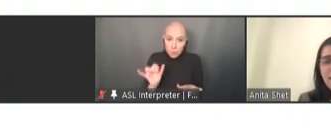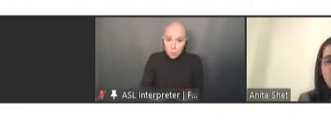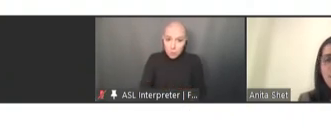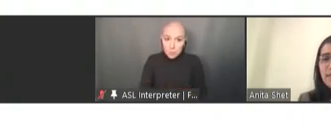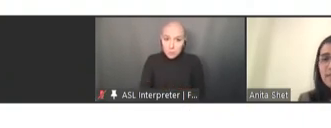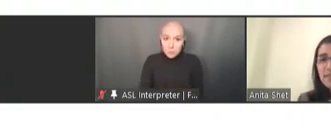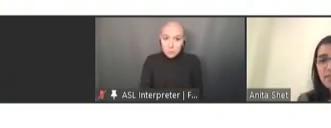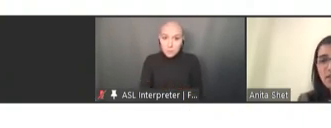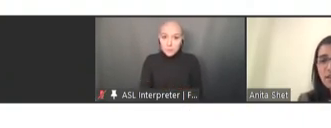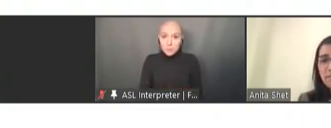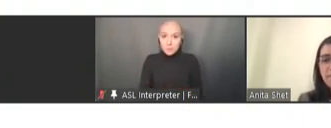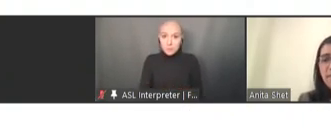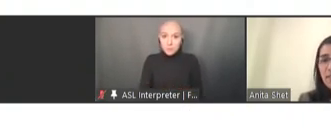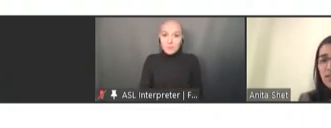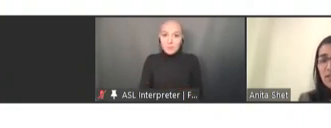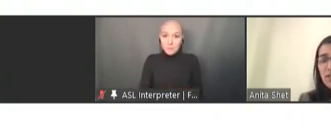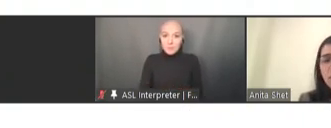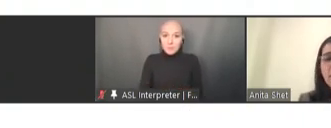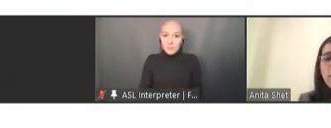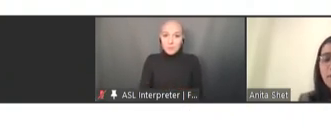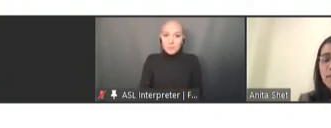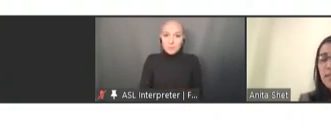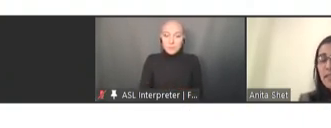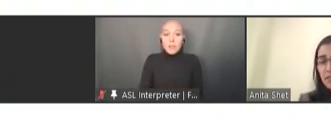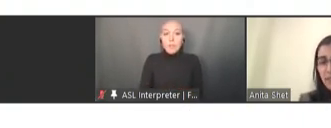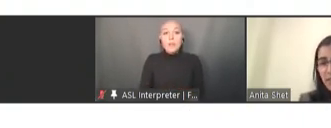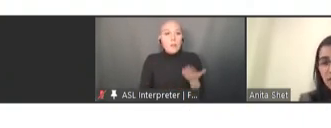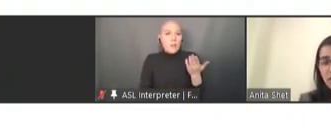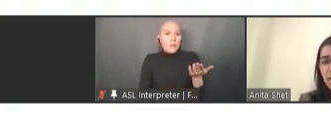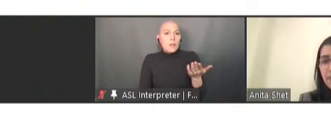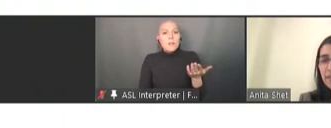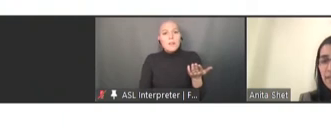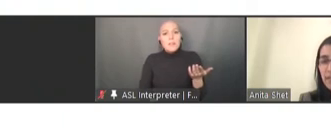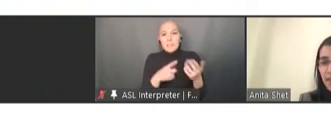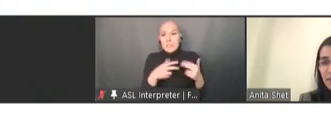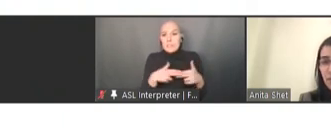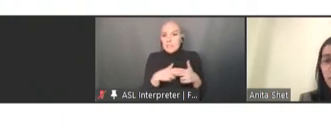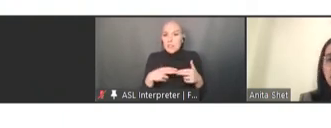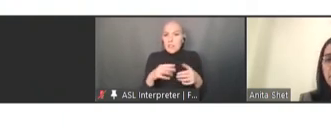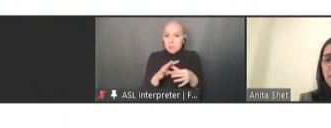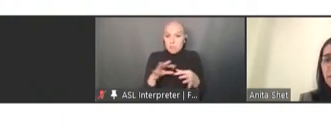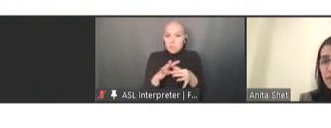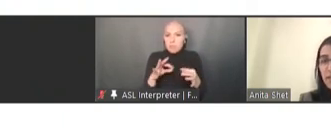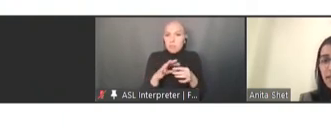This is talking about intensification of efforts and recovery resilience